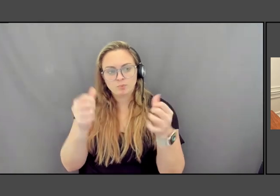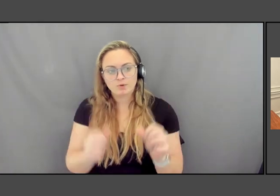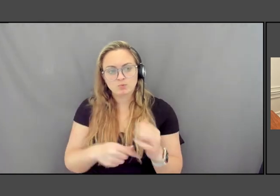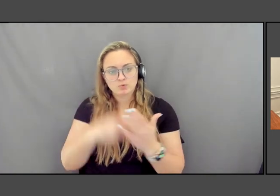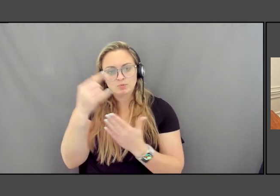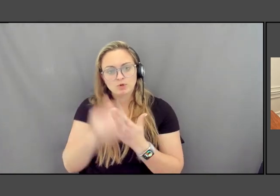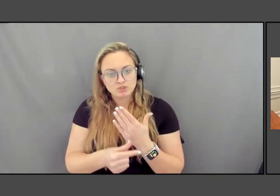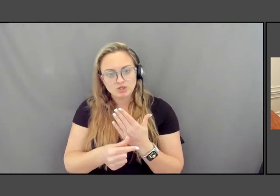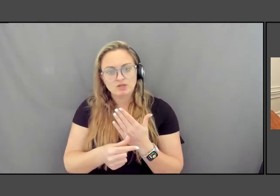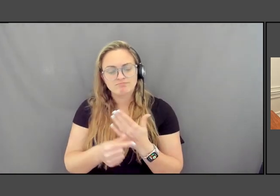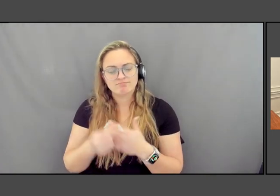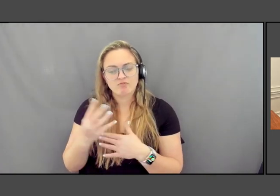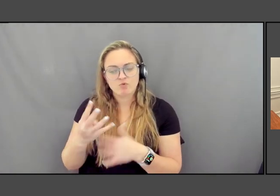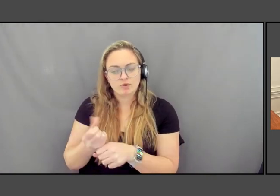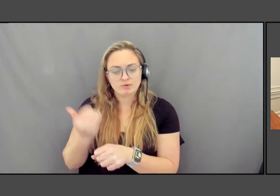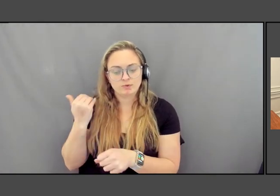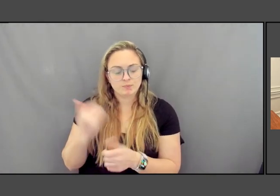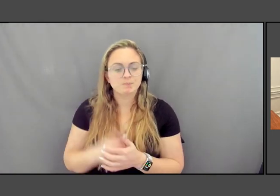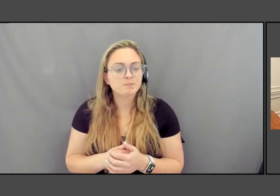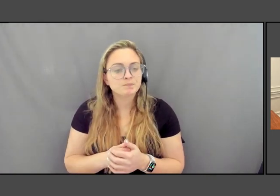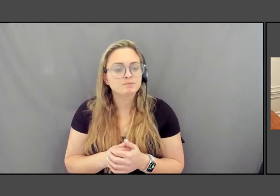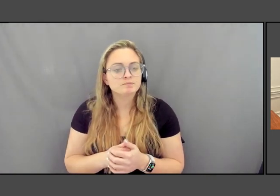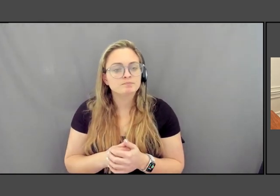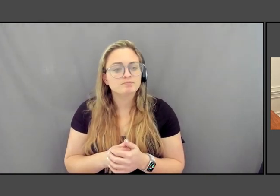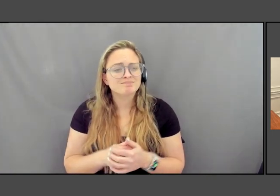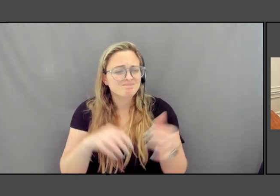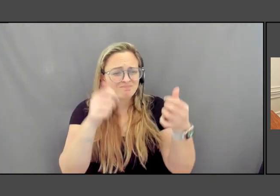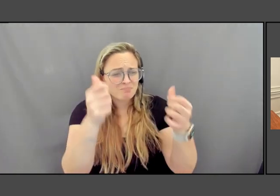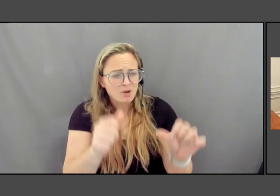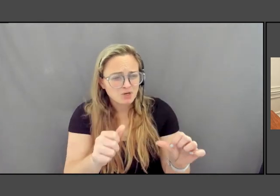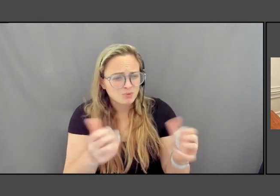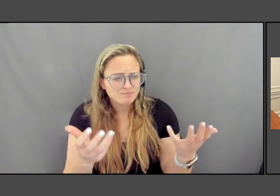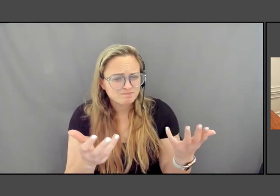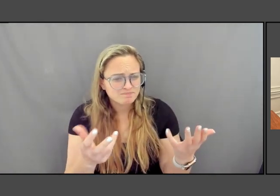is that what even a monument is means different things to different people.